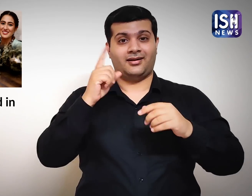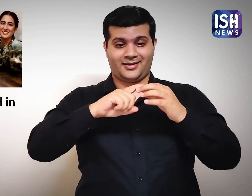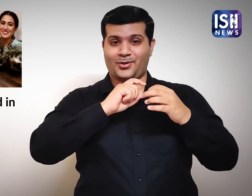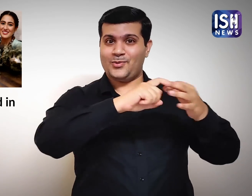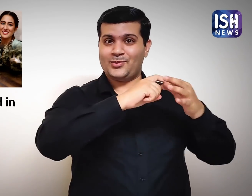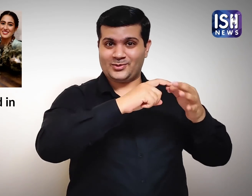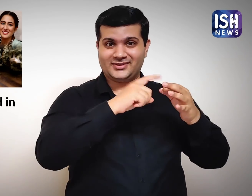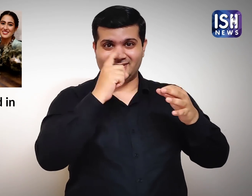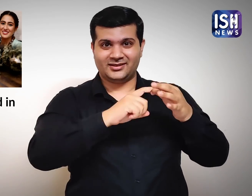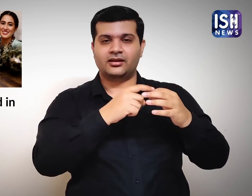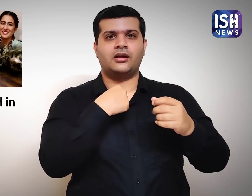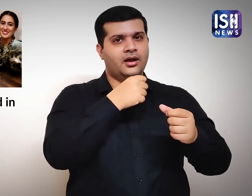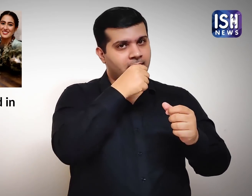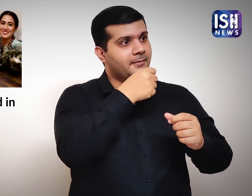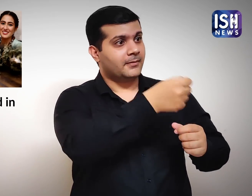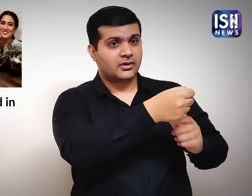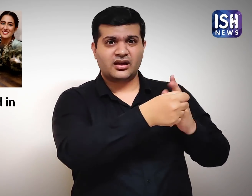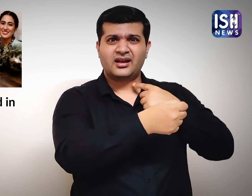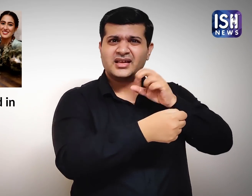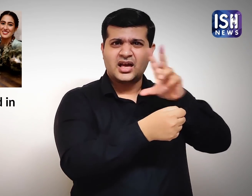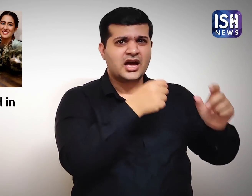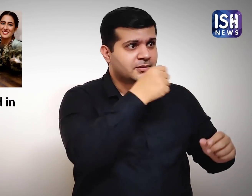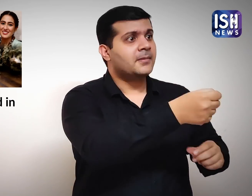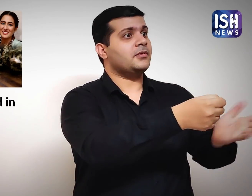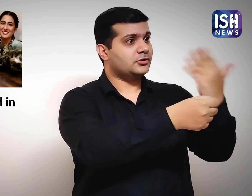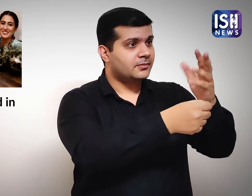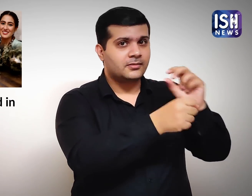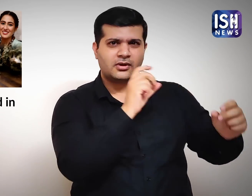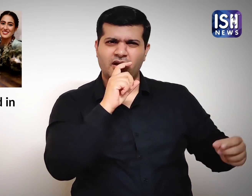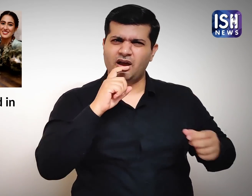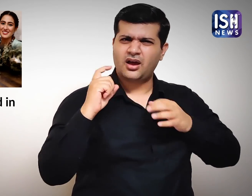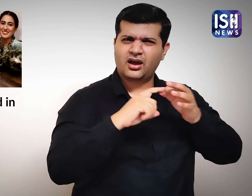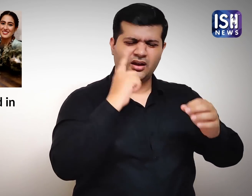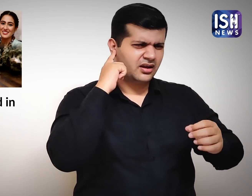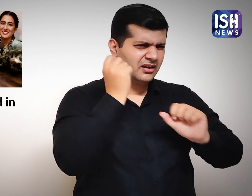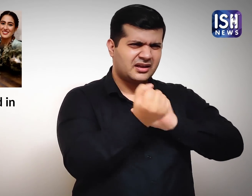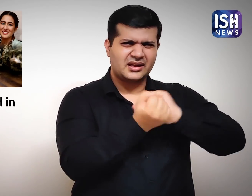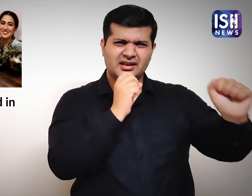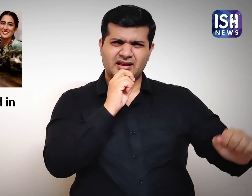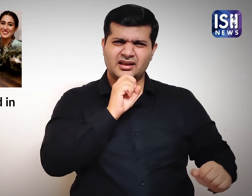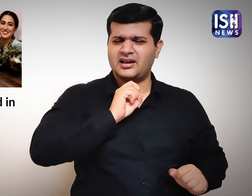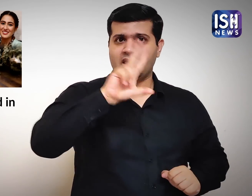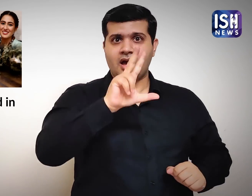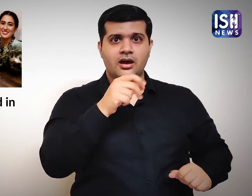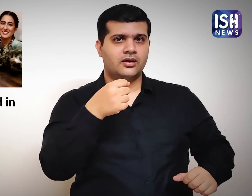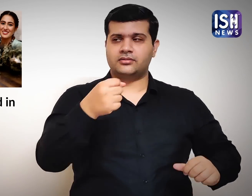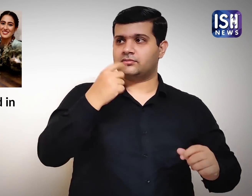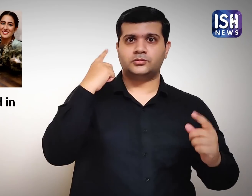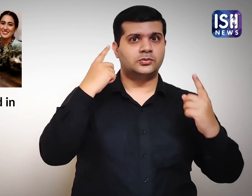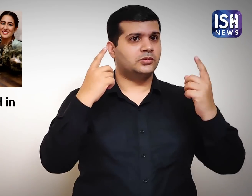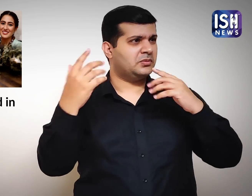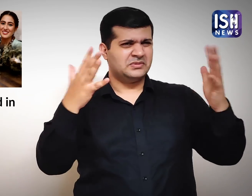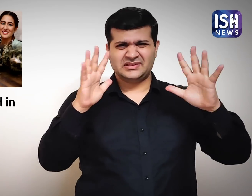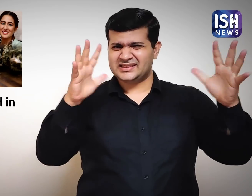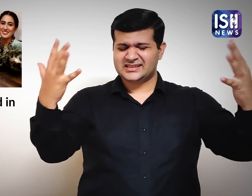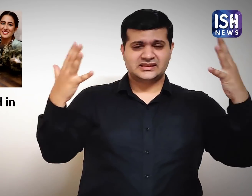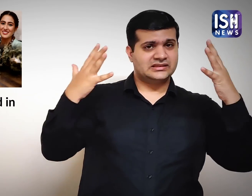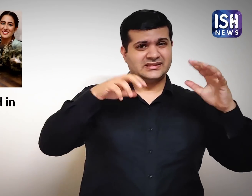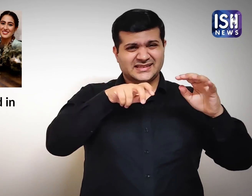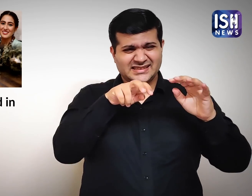Journalists were screaming questions at her as she walked.